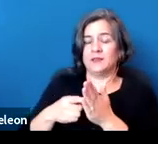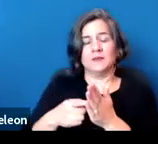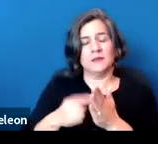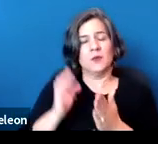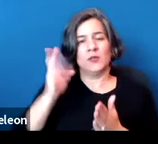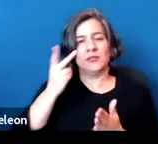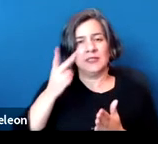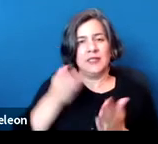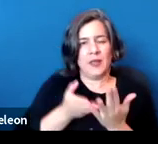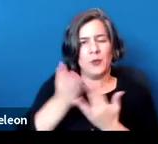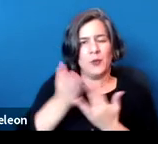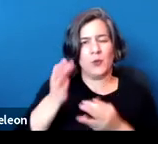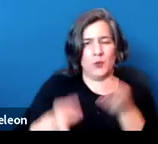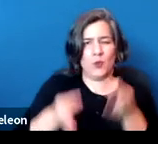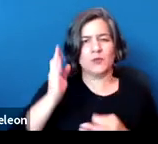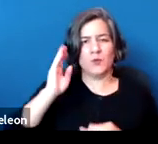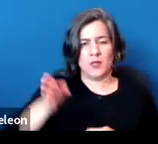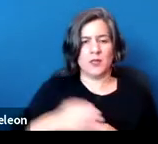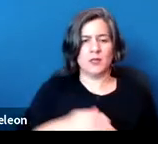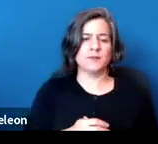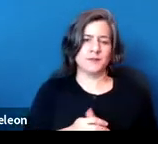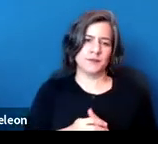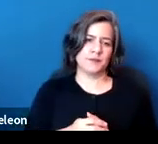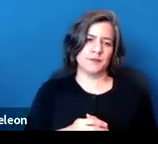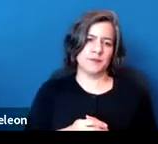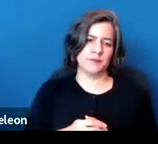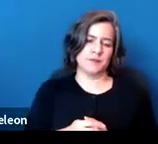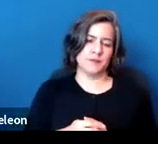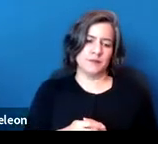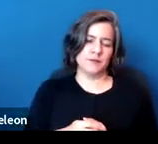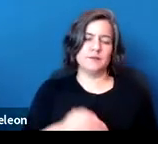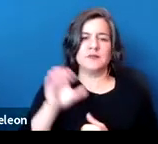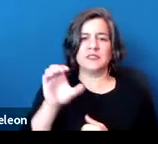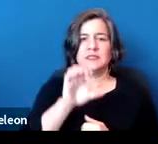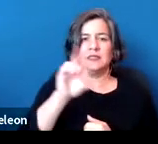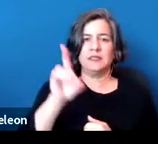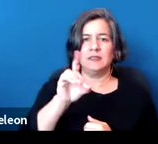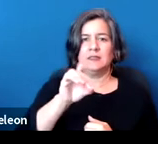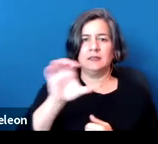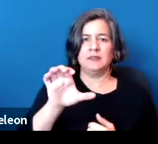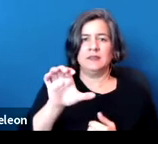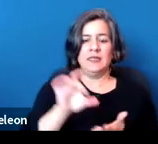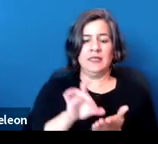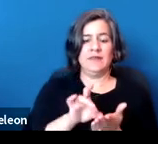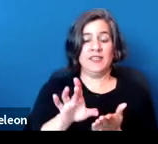Now, what's interesting about that in this context is that that double negative is a direct homage to the state authority over public health. So the idea is that the federal government is saying, "We recognize the state province on this.